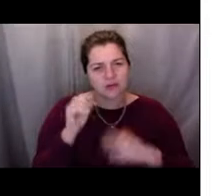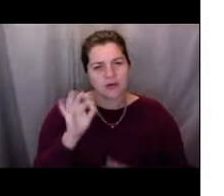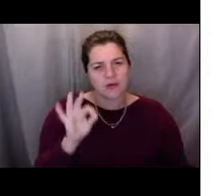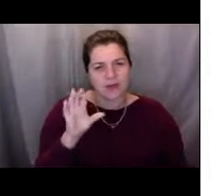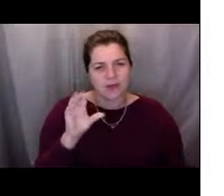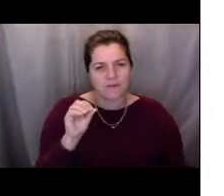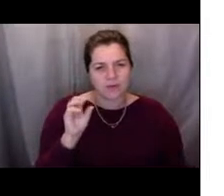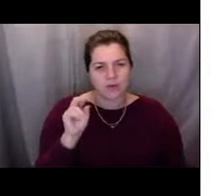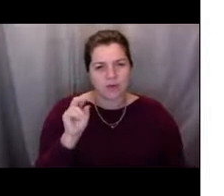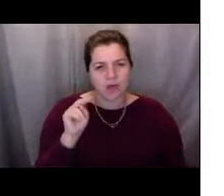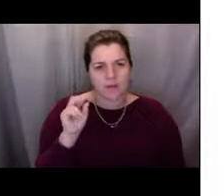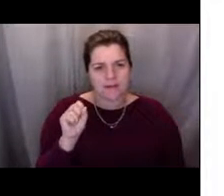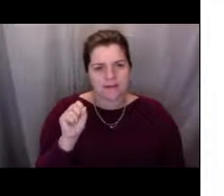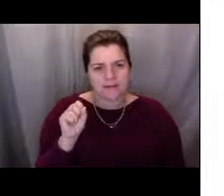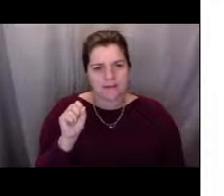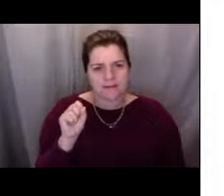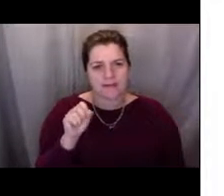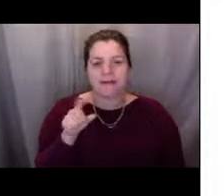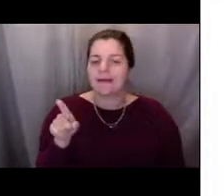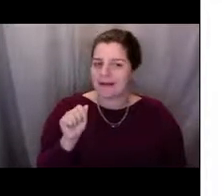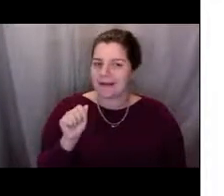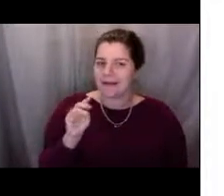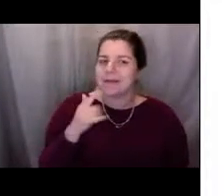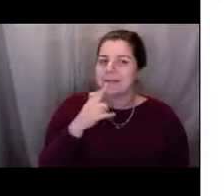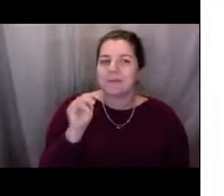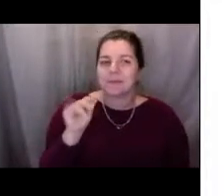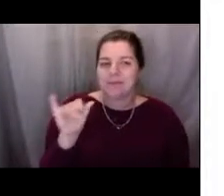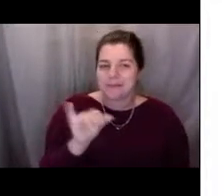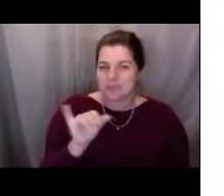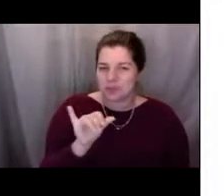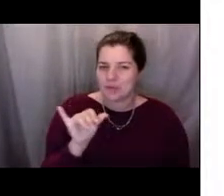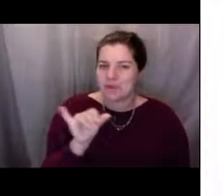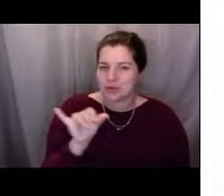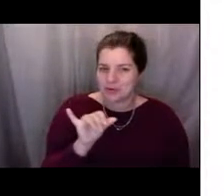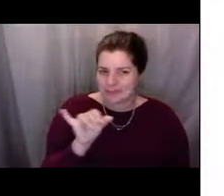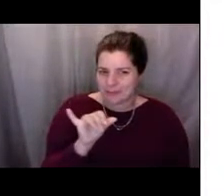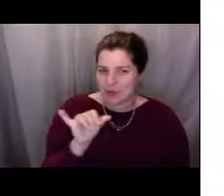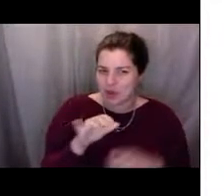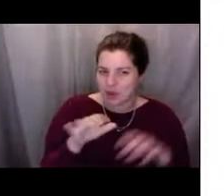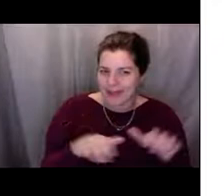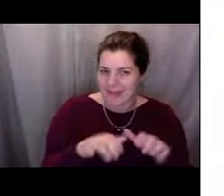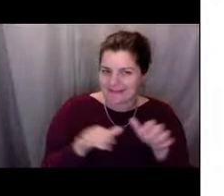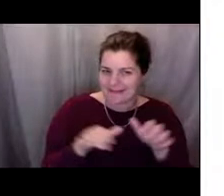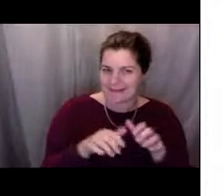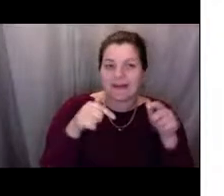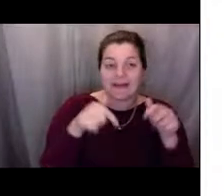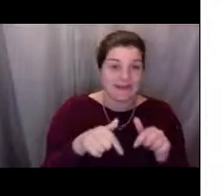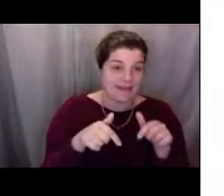That is similar to it, I would say that this is based off it, of, you know,